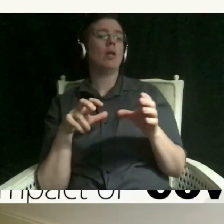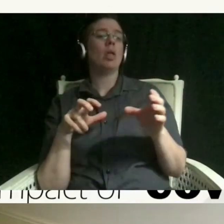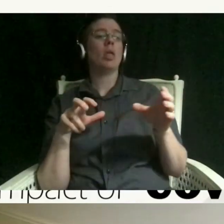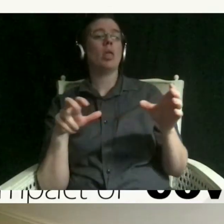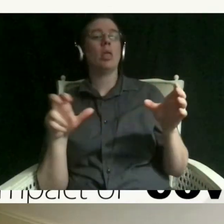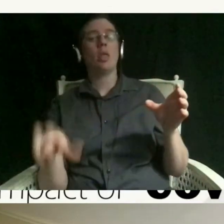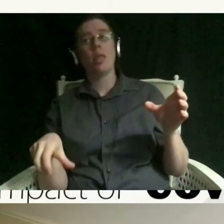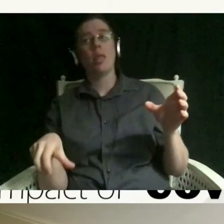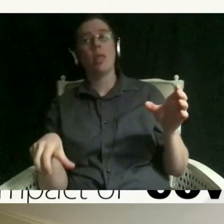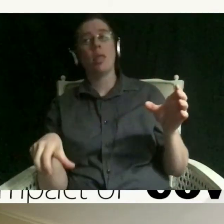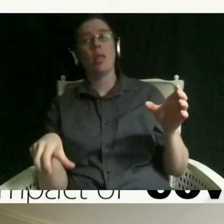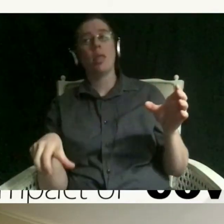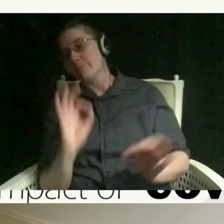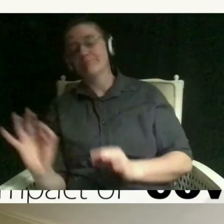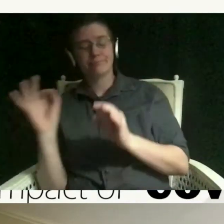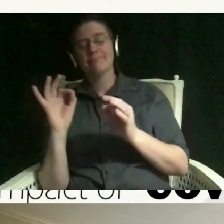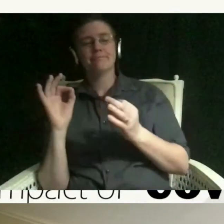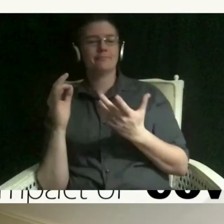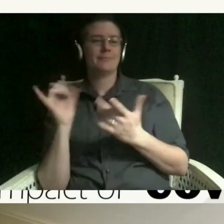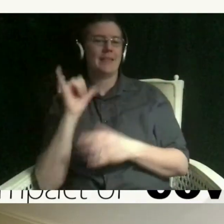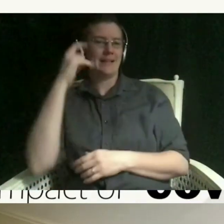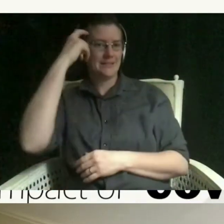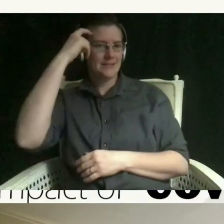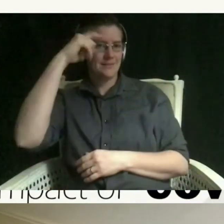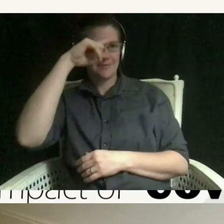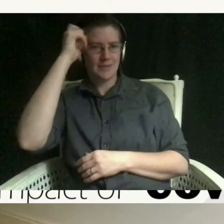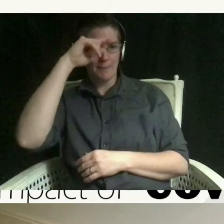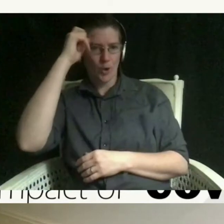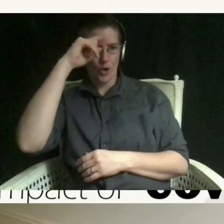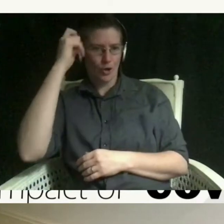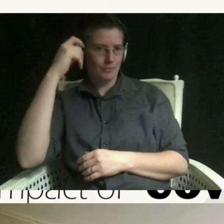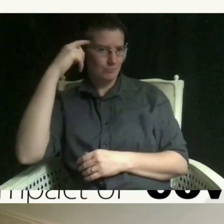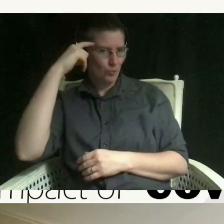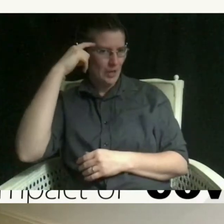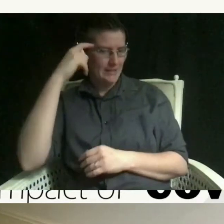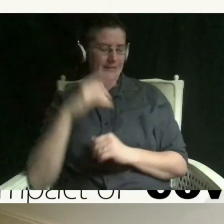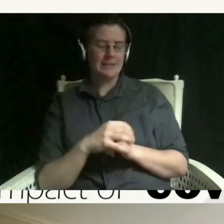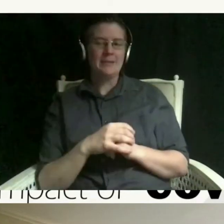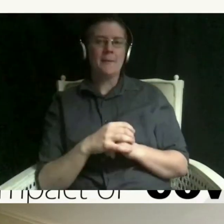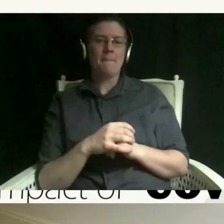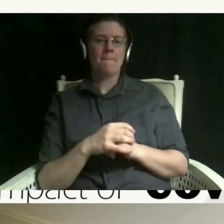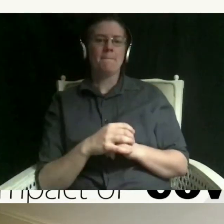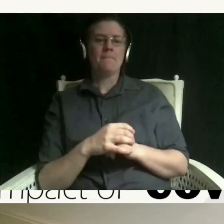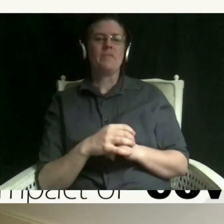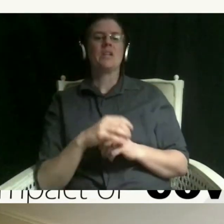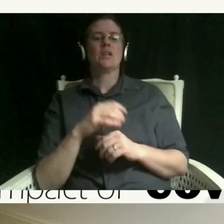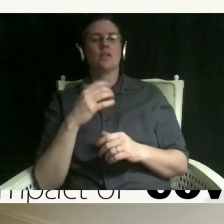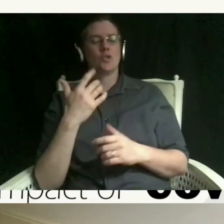during the summer um and so you really have to almost write down the schedule for yourself and